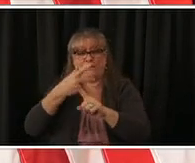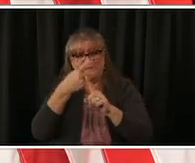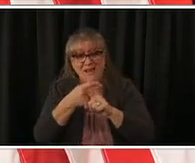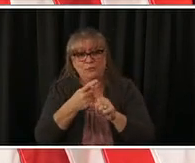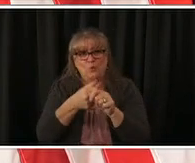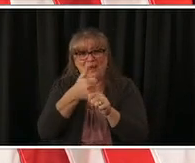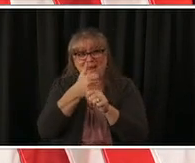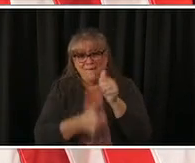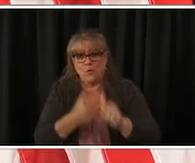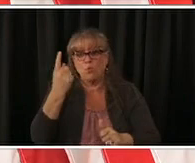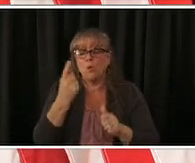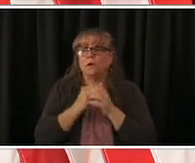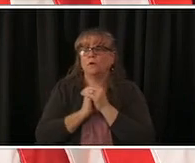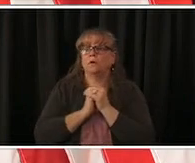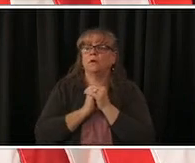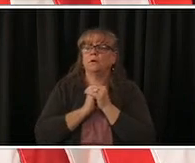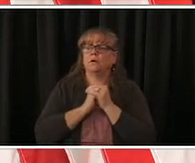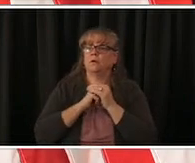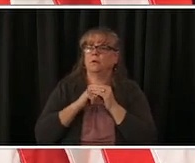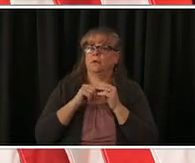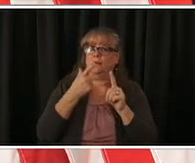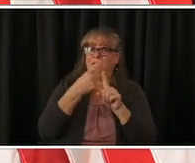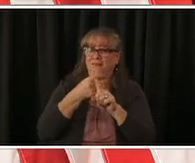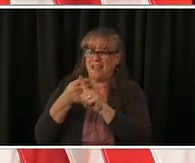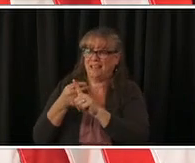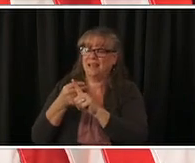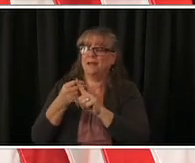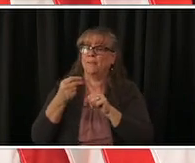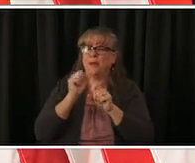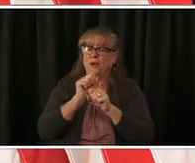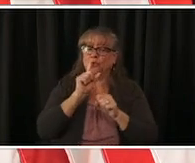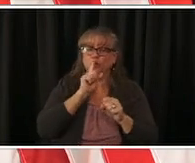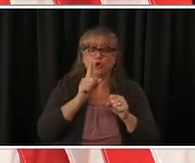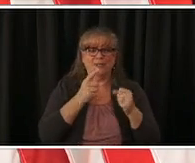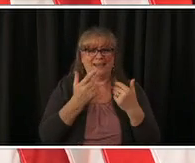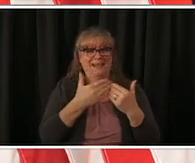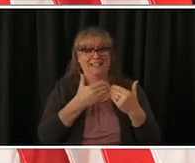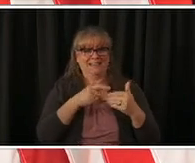means how do we make it convenient for you easy for you minimize the disruption to your life if